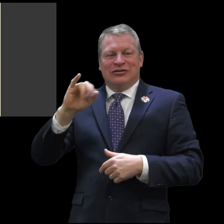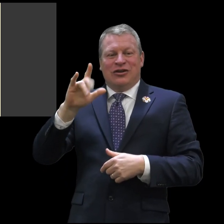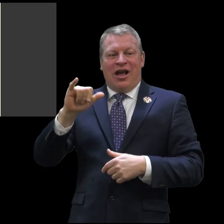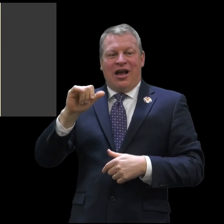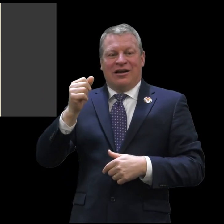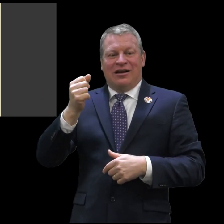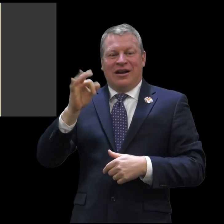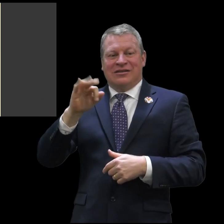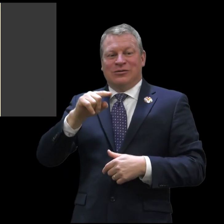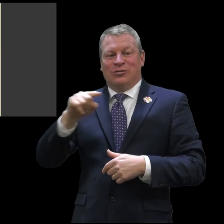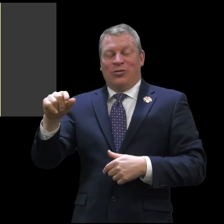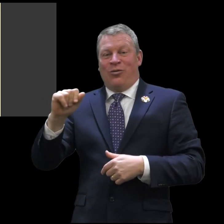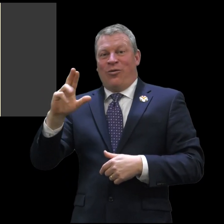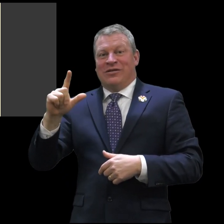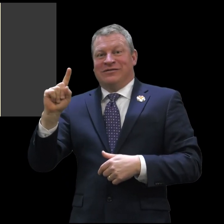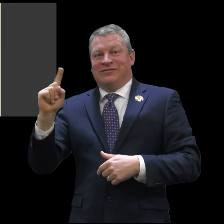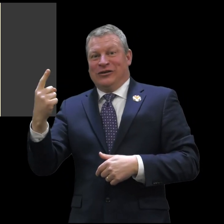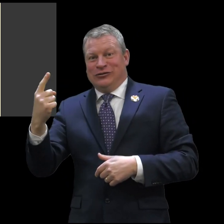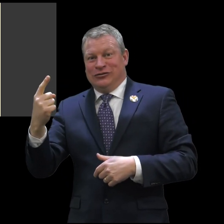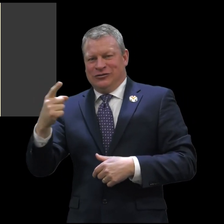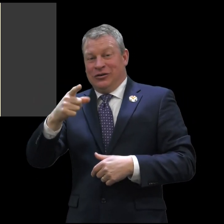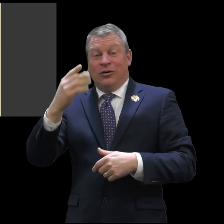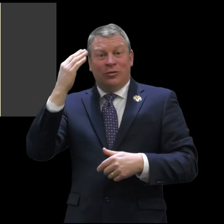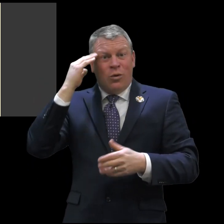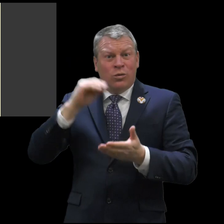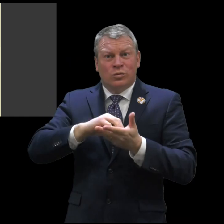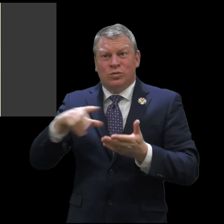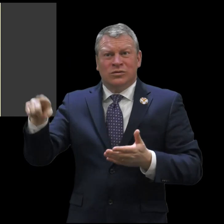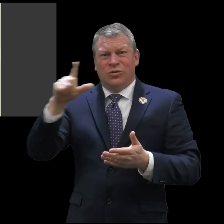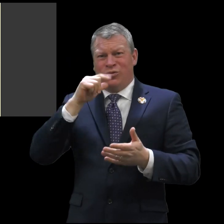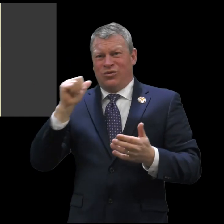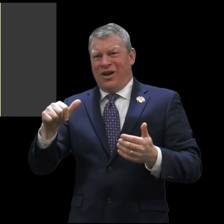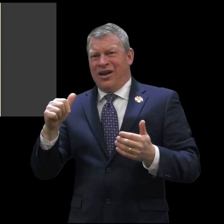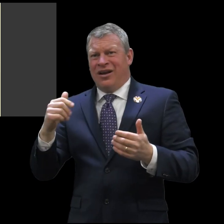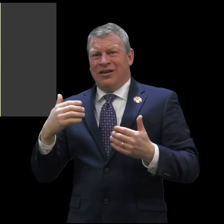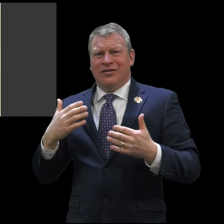teen session July 19th to August 1st. If you know of